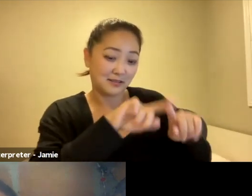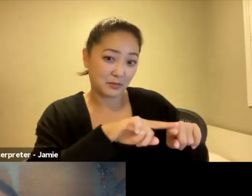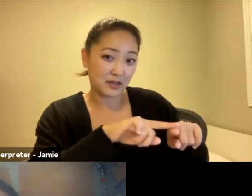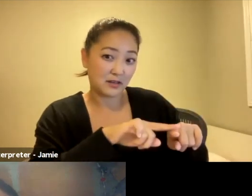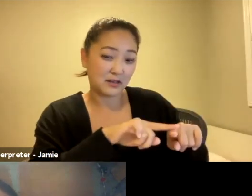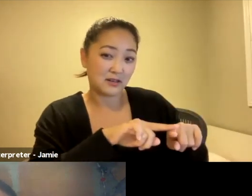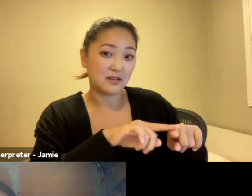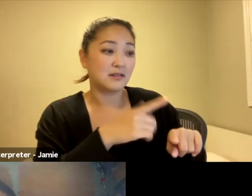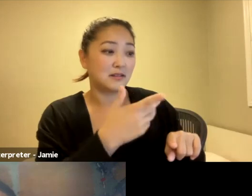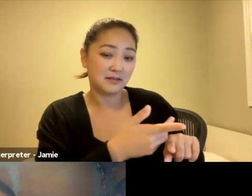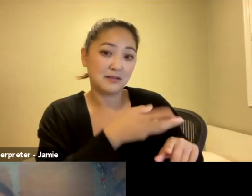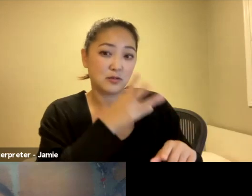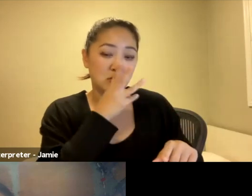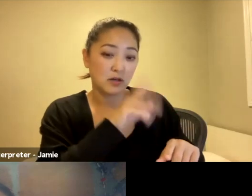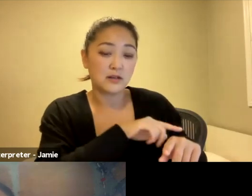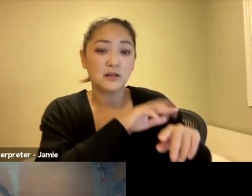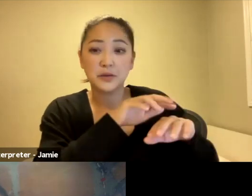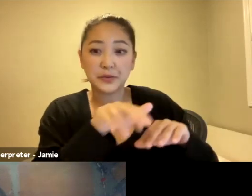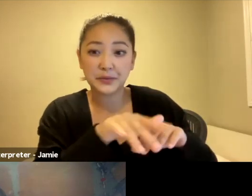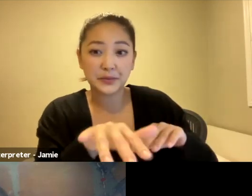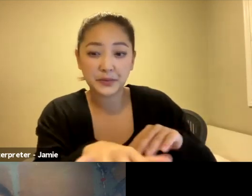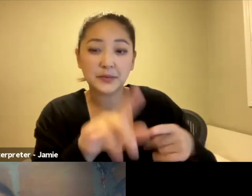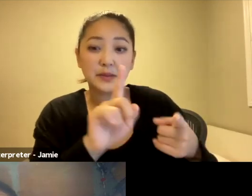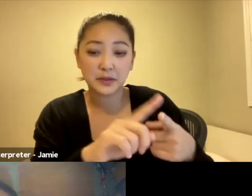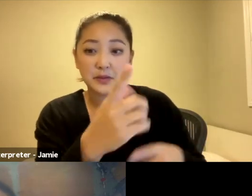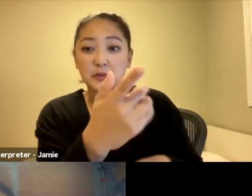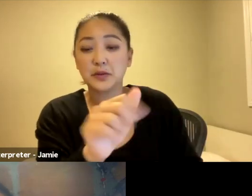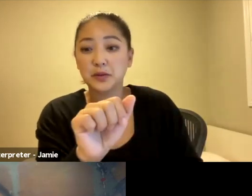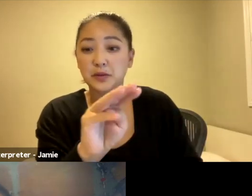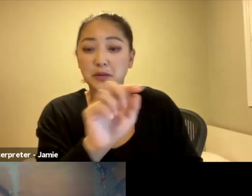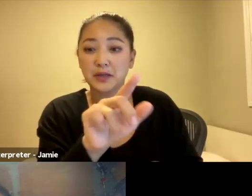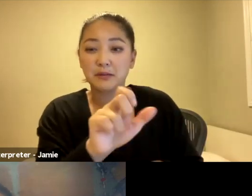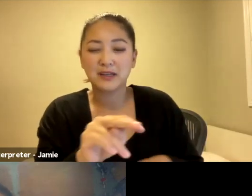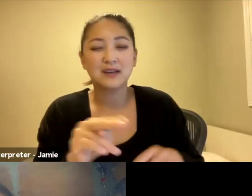just because I don't want this conversation to end before I mentioned this, we have